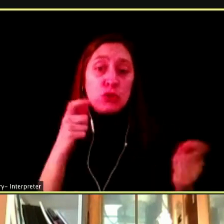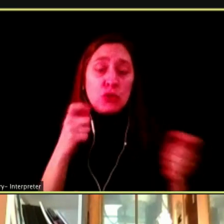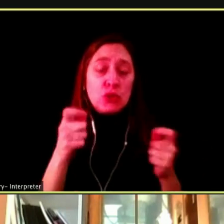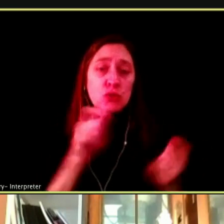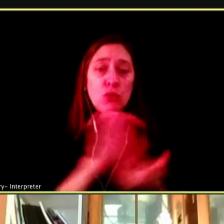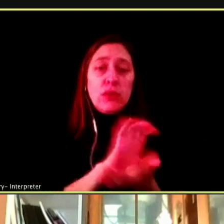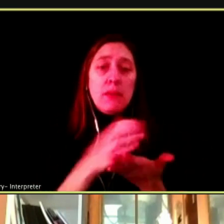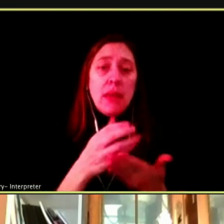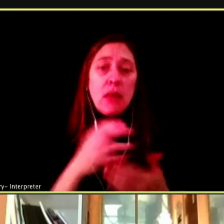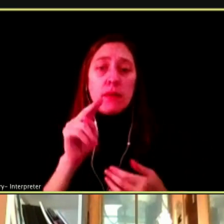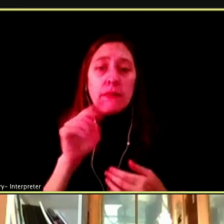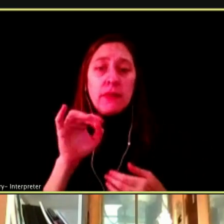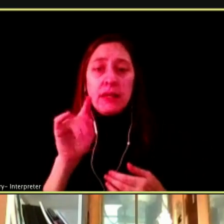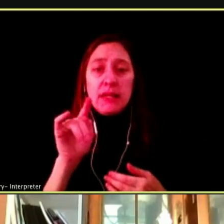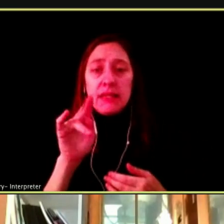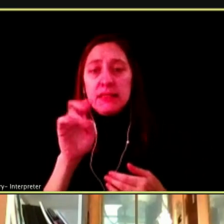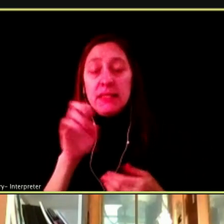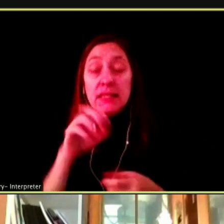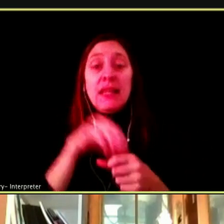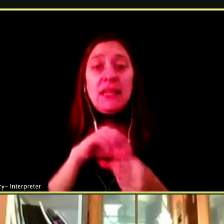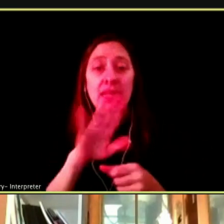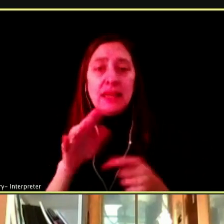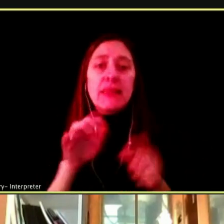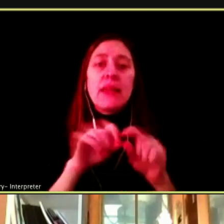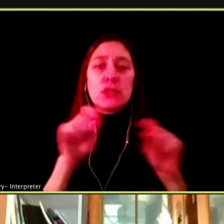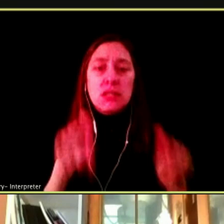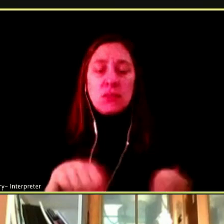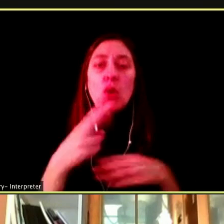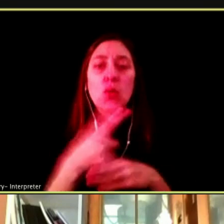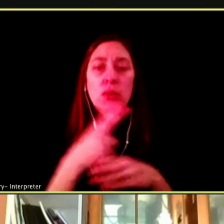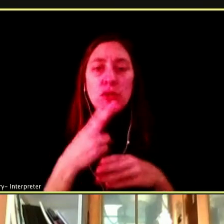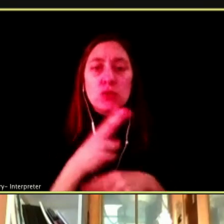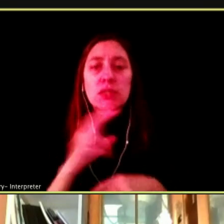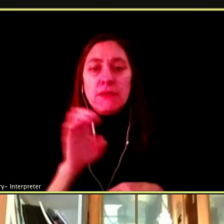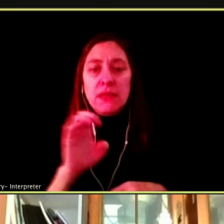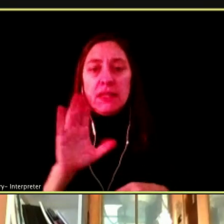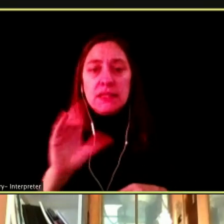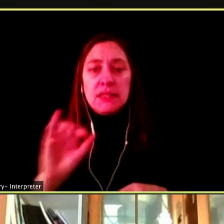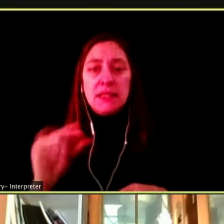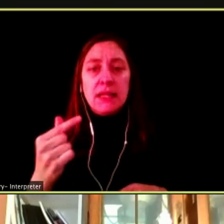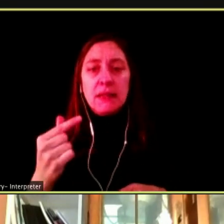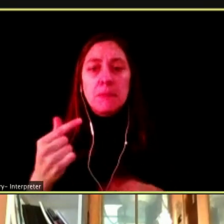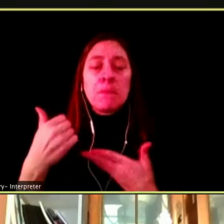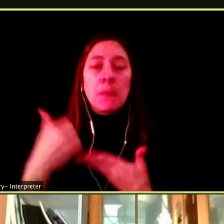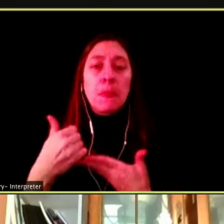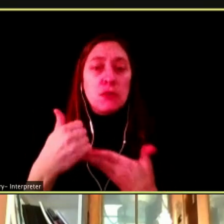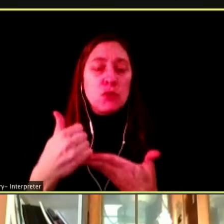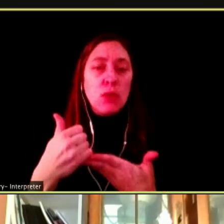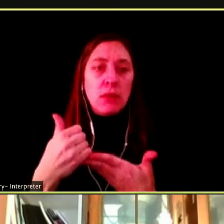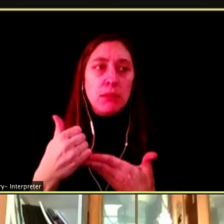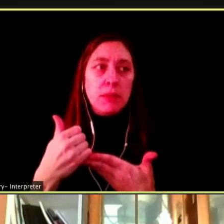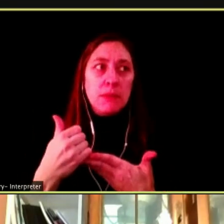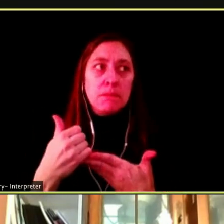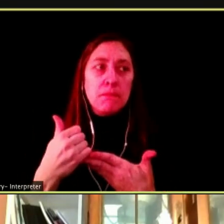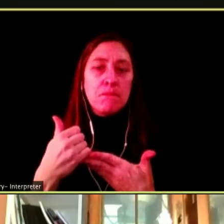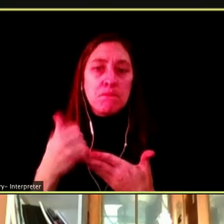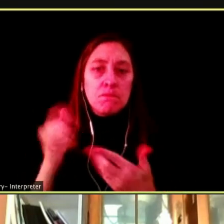THE SYSTEM THROUGH THE USE OF AN E-CIGARETTE TO HELP THEM GRADUALLY WEAN OFF AND QUIT SMOKING.